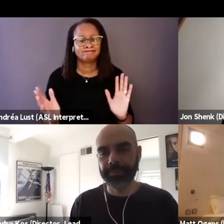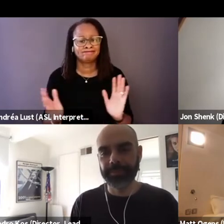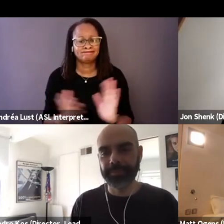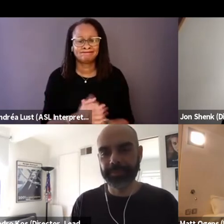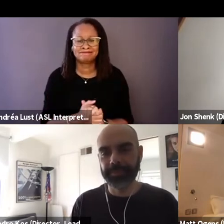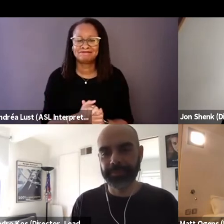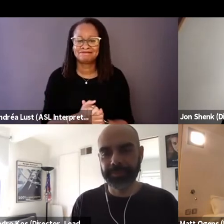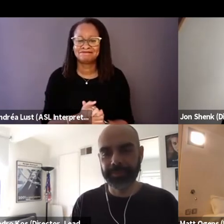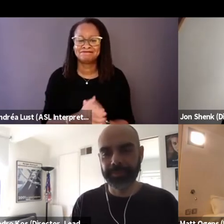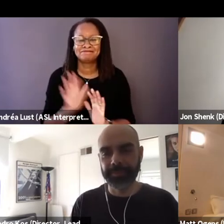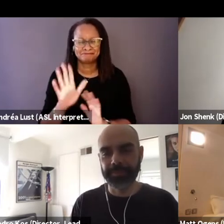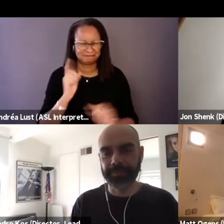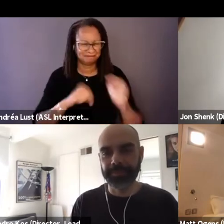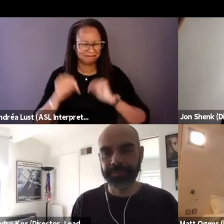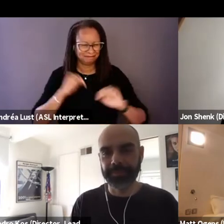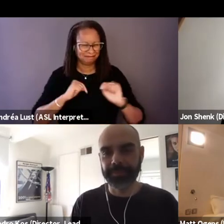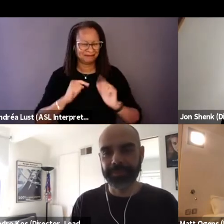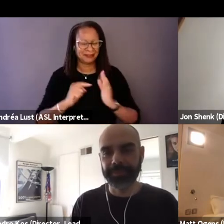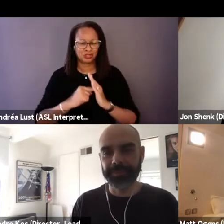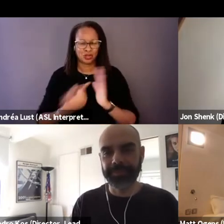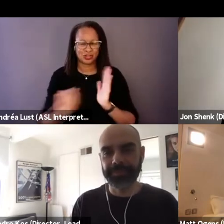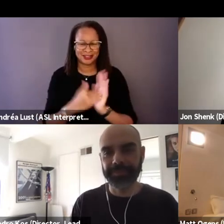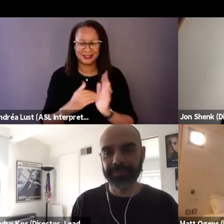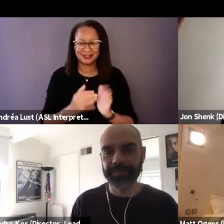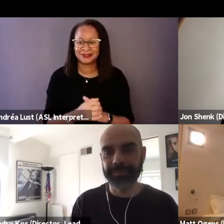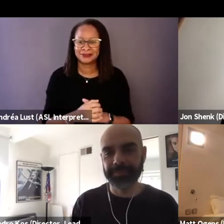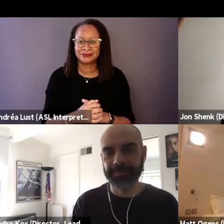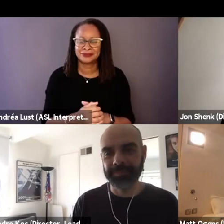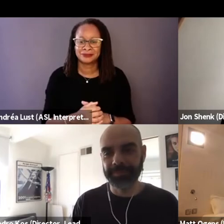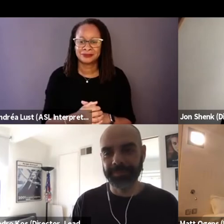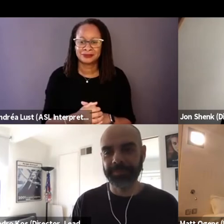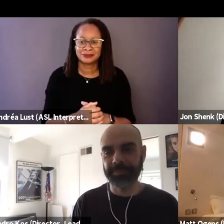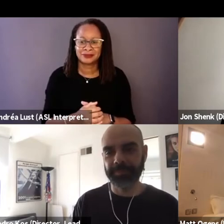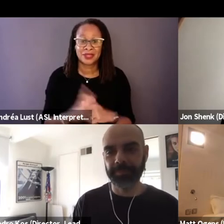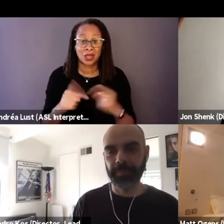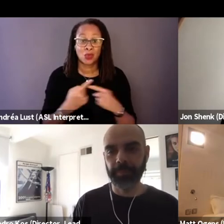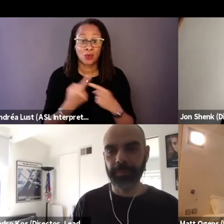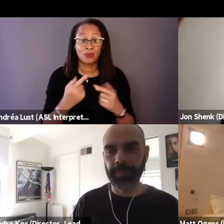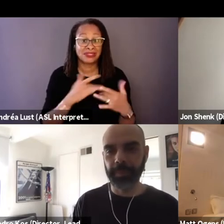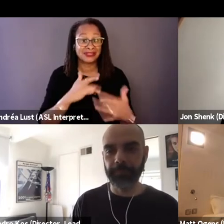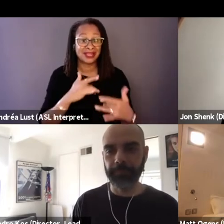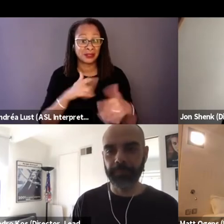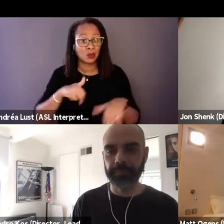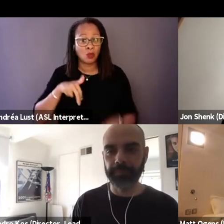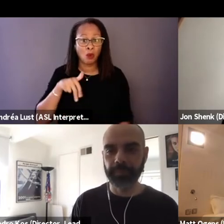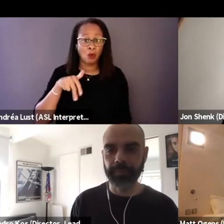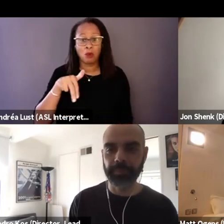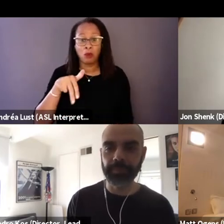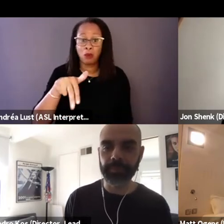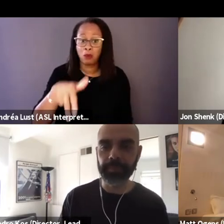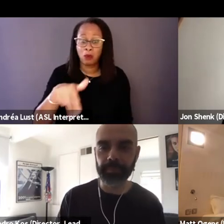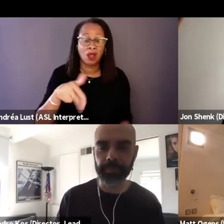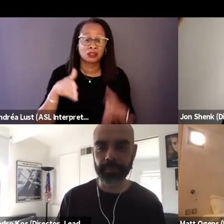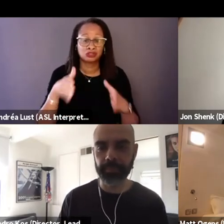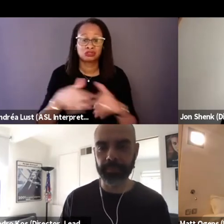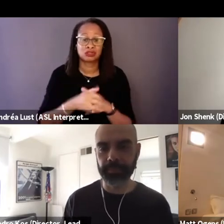let me start another way. When we normally walked down the street and experienced people experiencing homelessness,